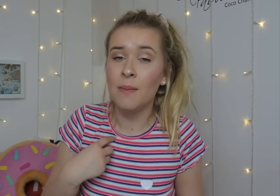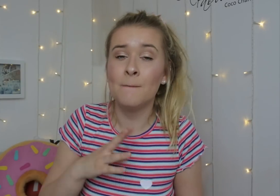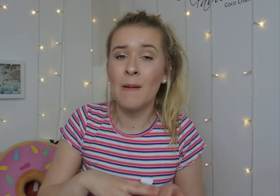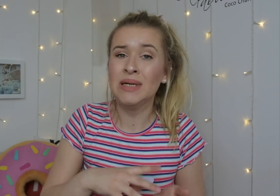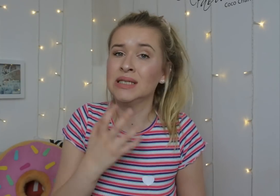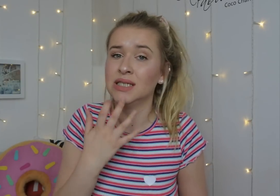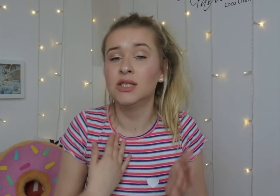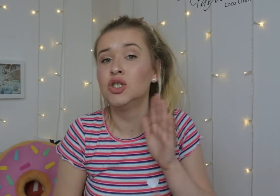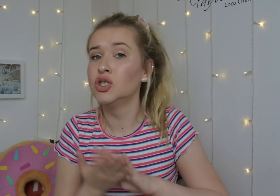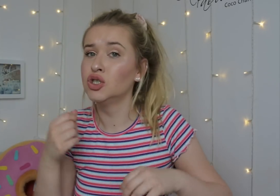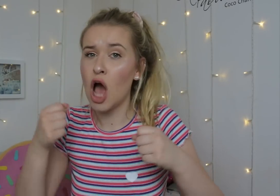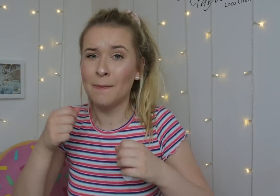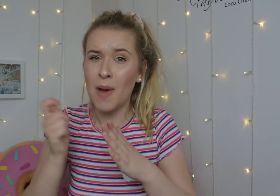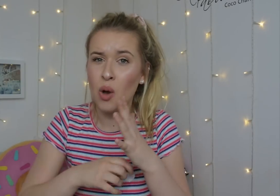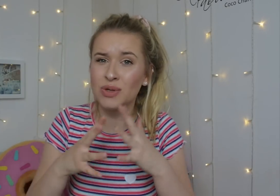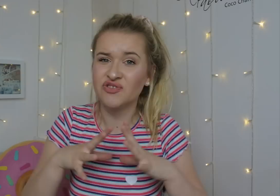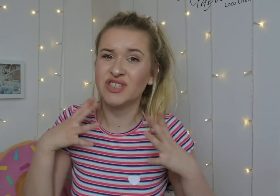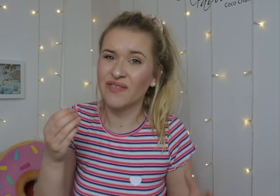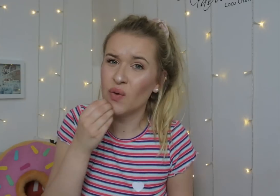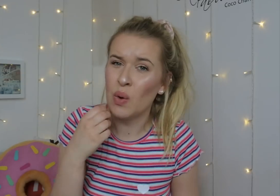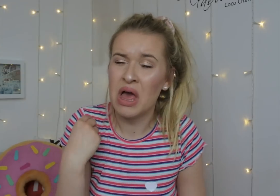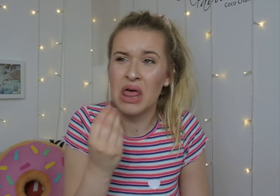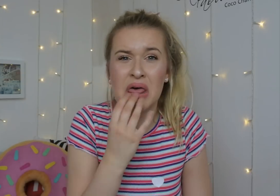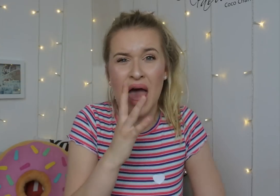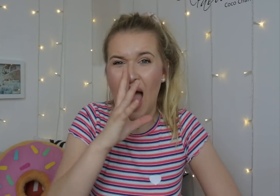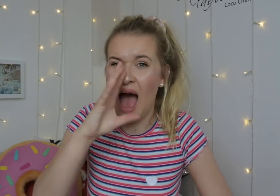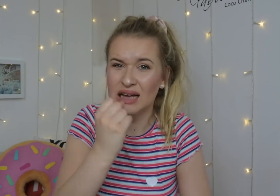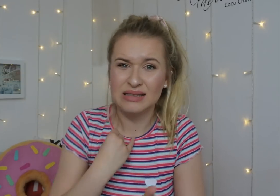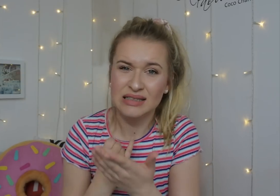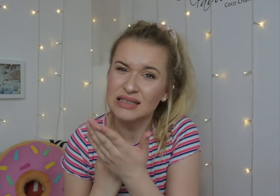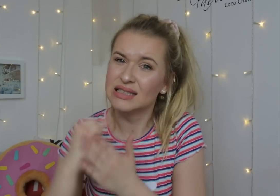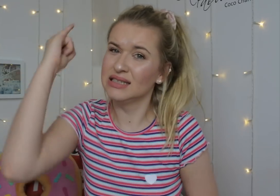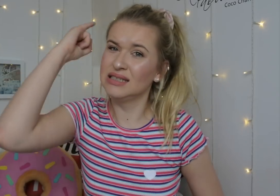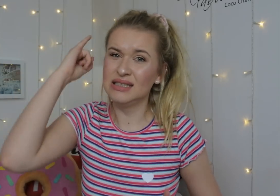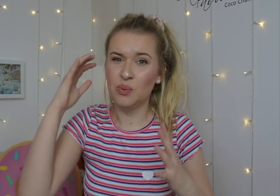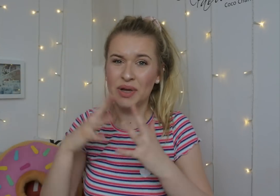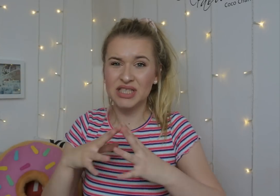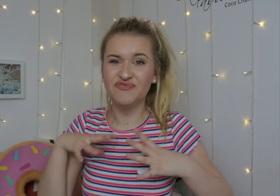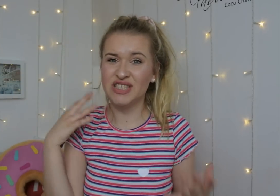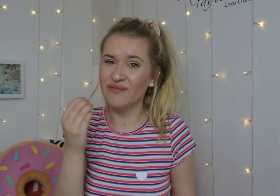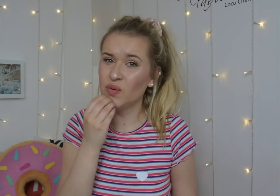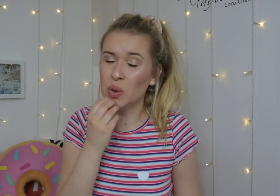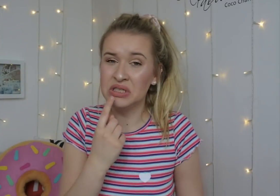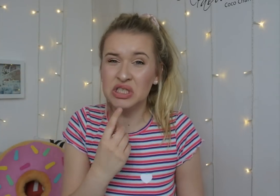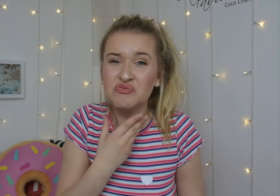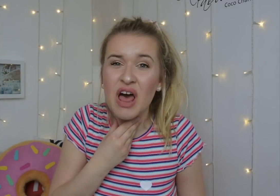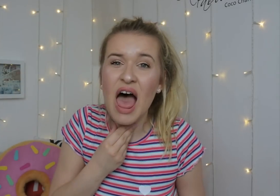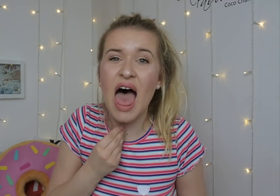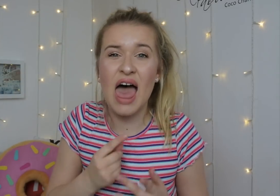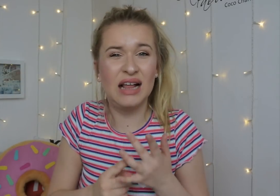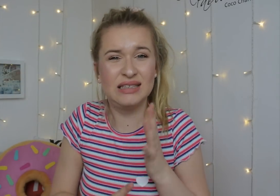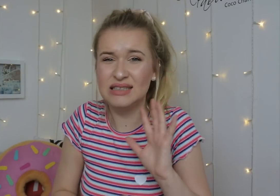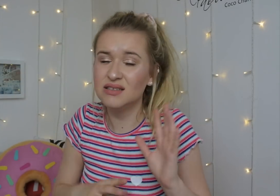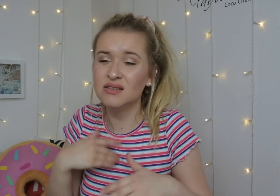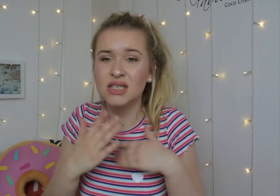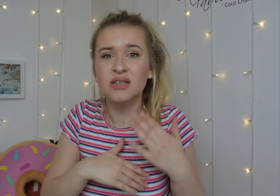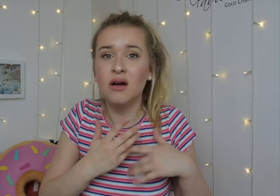I've tried to eat wheat free foods, but I hate them because they're too dry